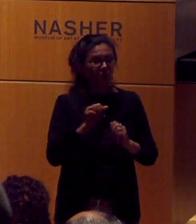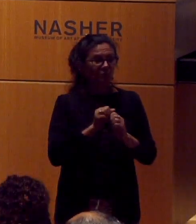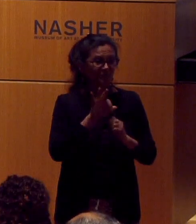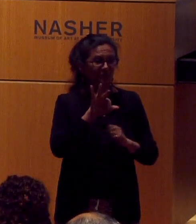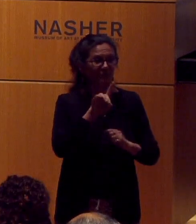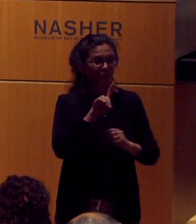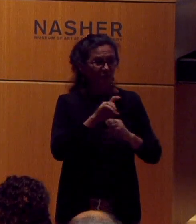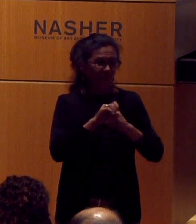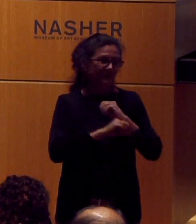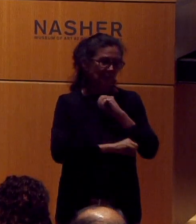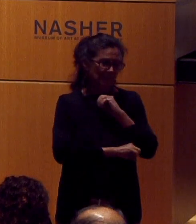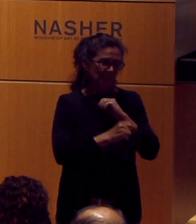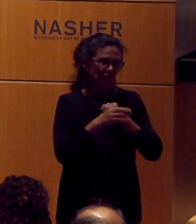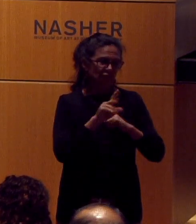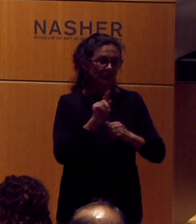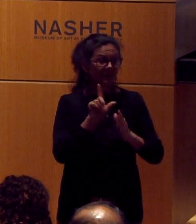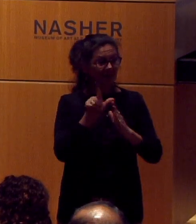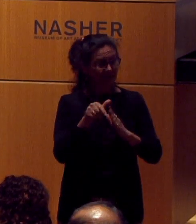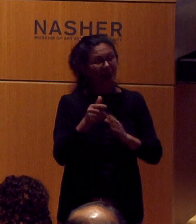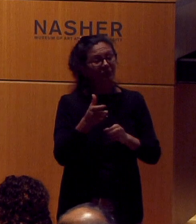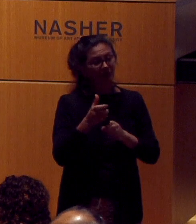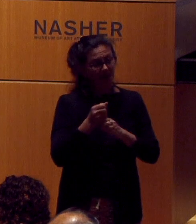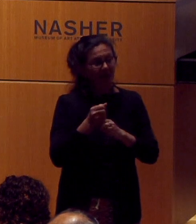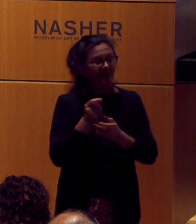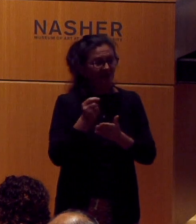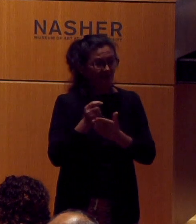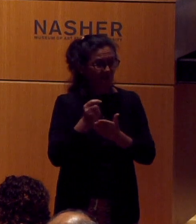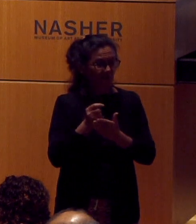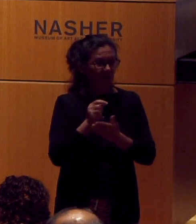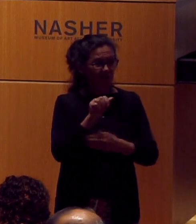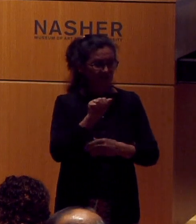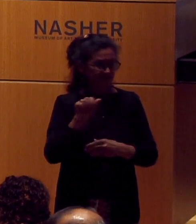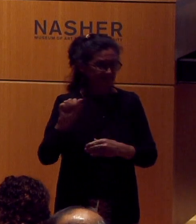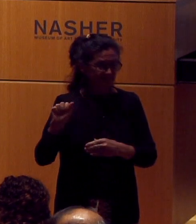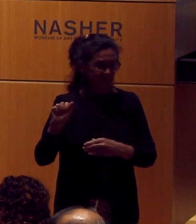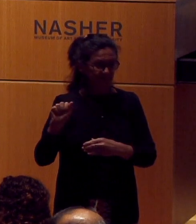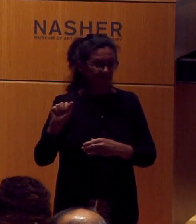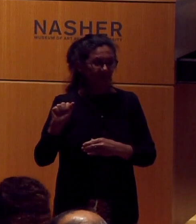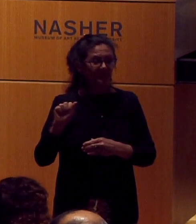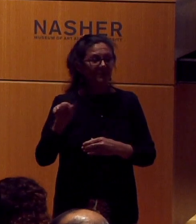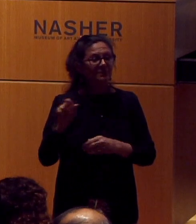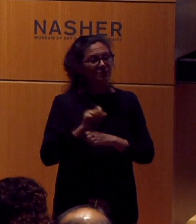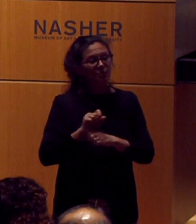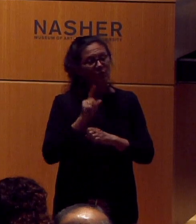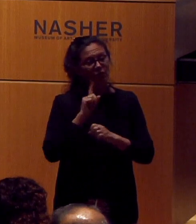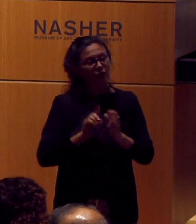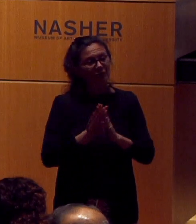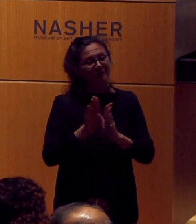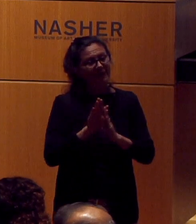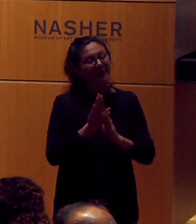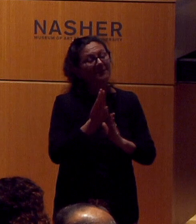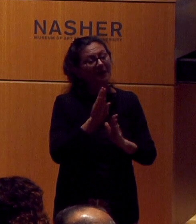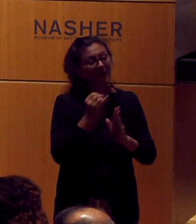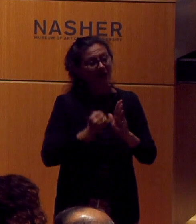Later, earning a therapeutic recreation associates degree, she worked to expand recreation and arts programming for disabled persons, seniors, and children